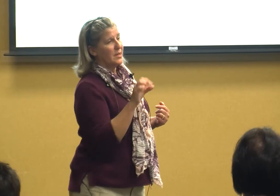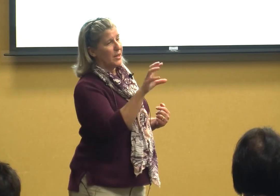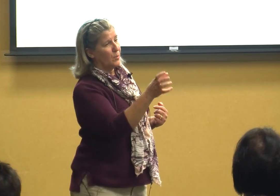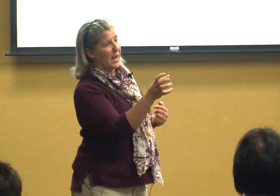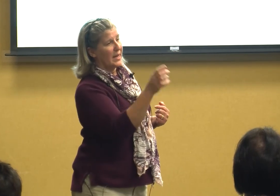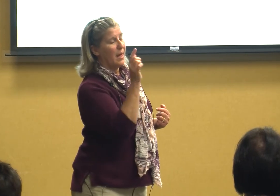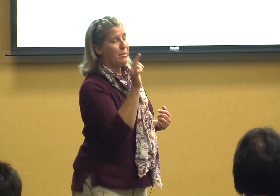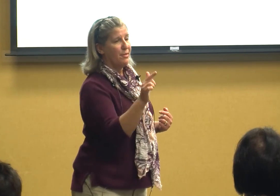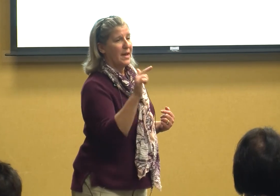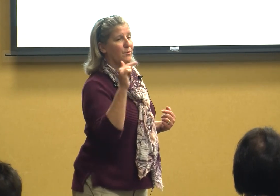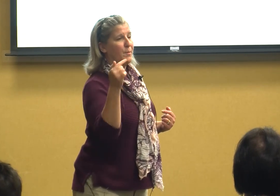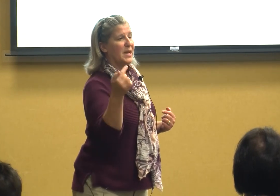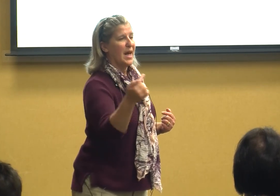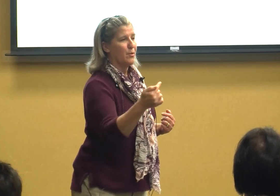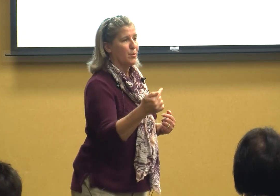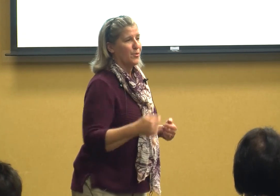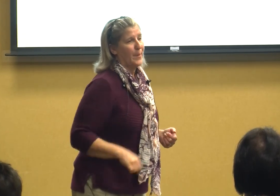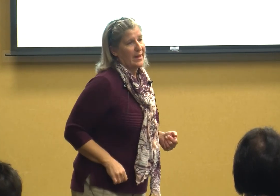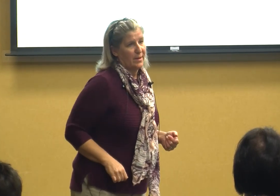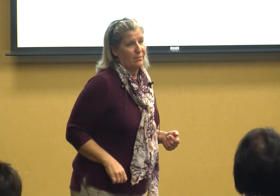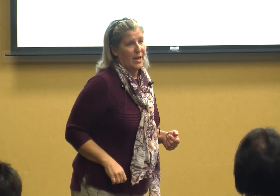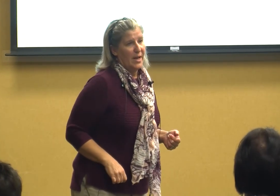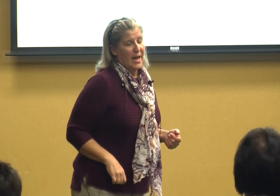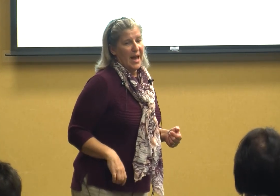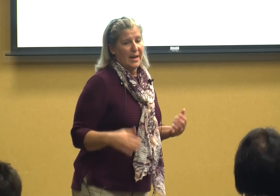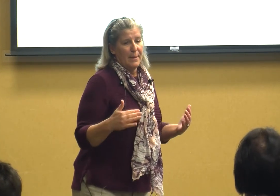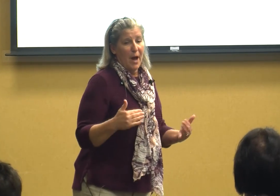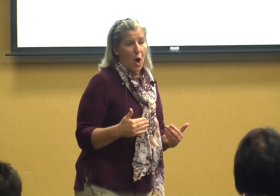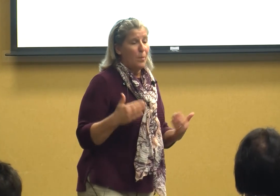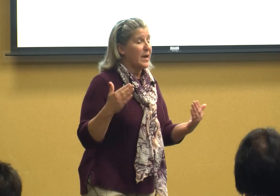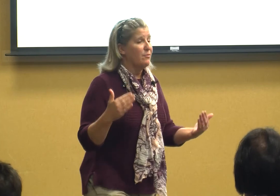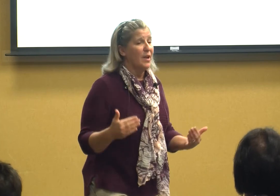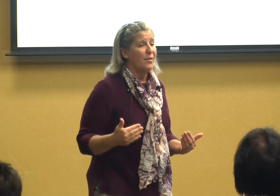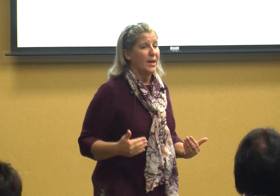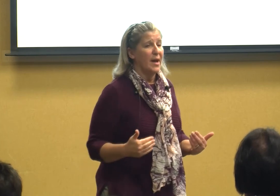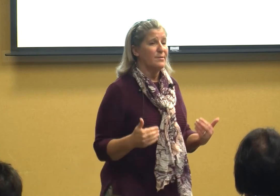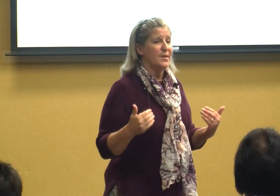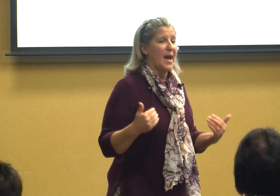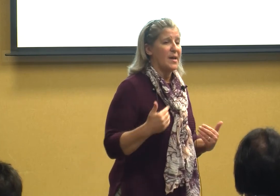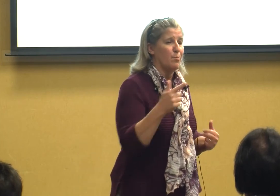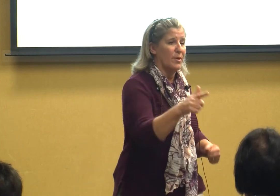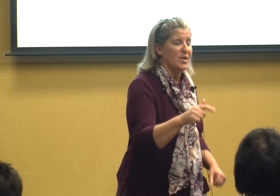little bit and think from another perspective and I'm hoping if nothing else that I can bring the